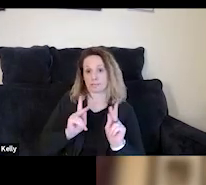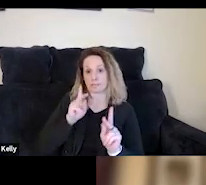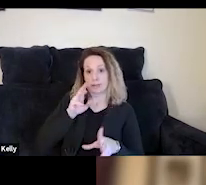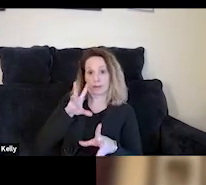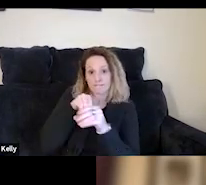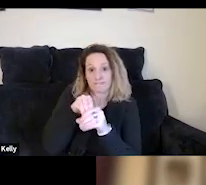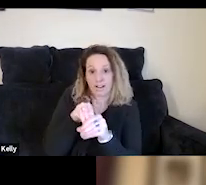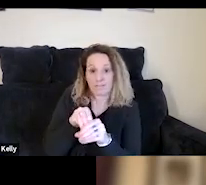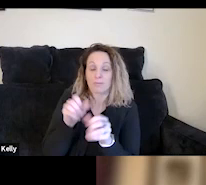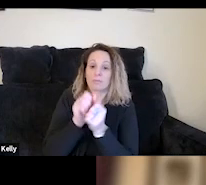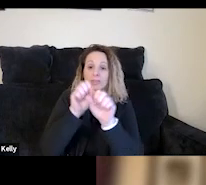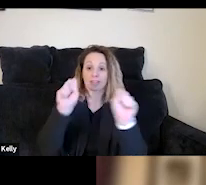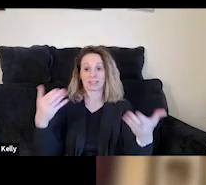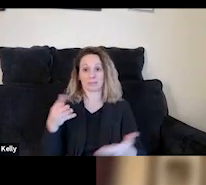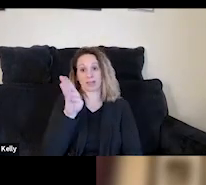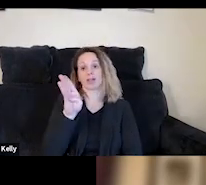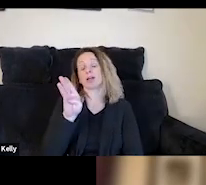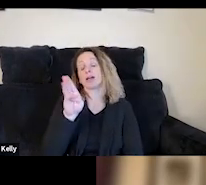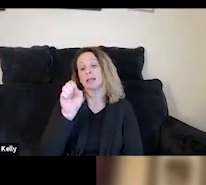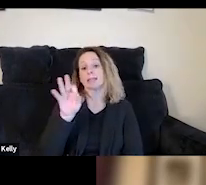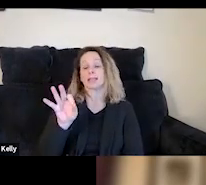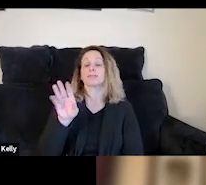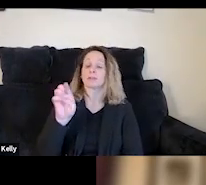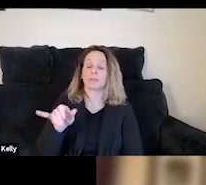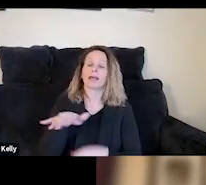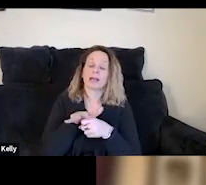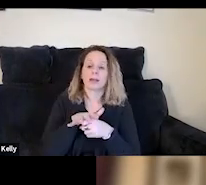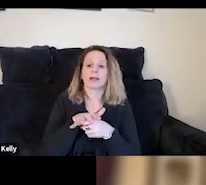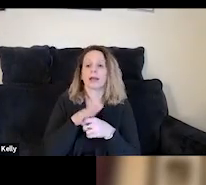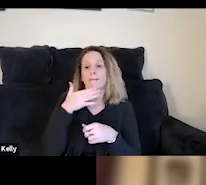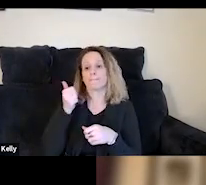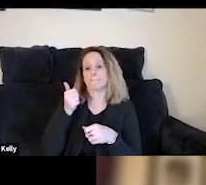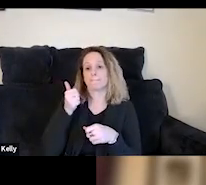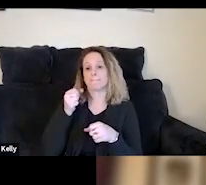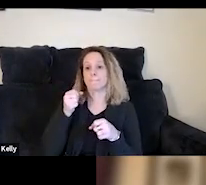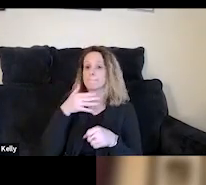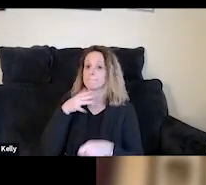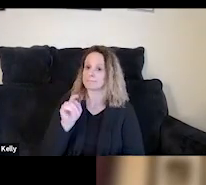with the systems here in the Bay Area, we know that our best bet was to never be involved in the first place.